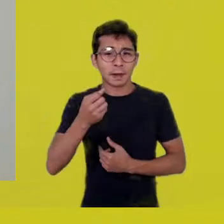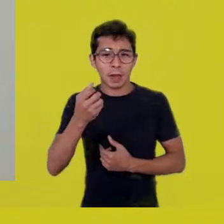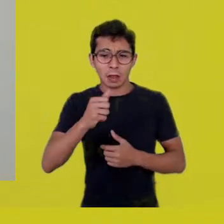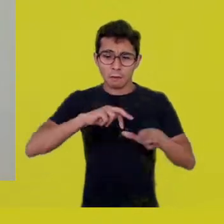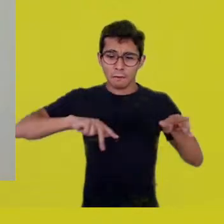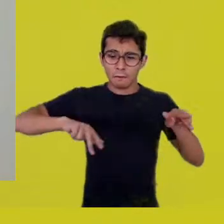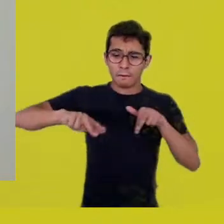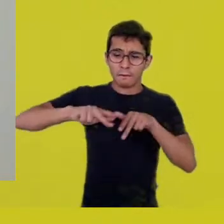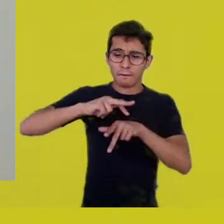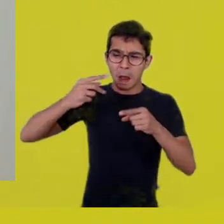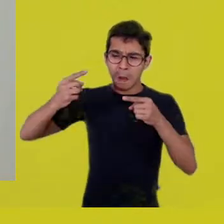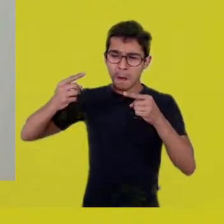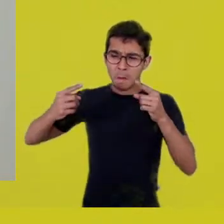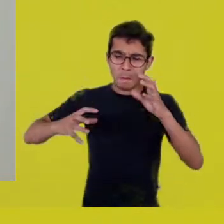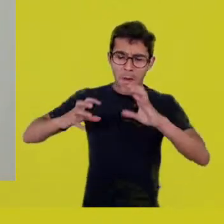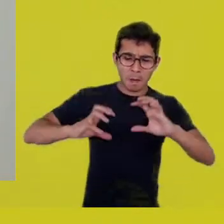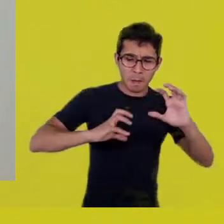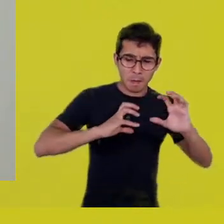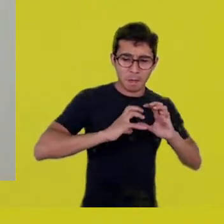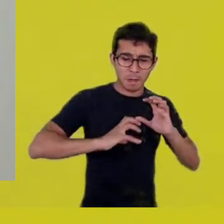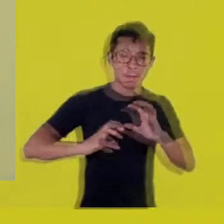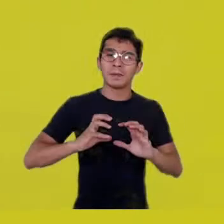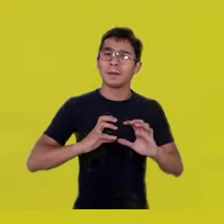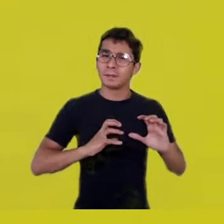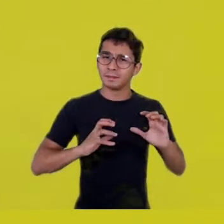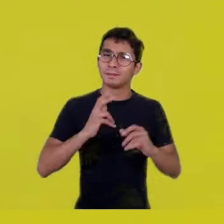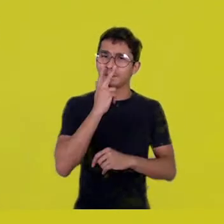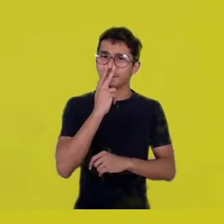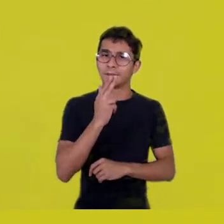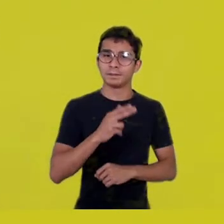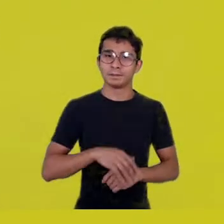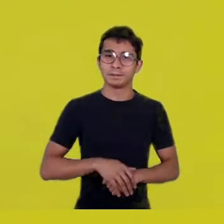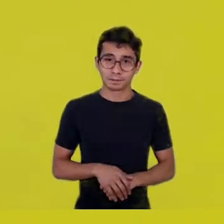I couldn’t skip this part about our formation,